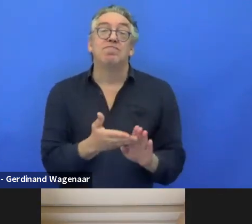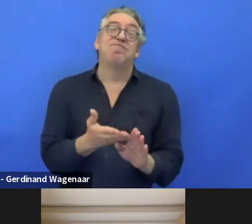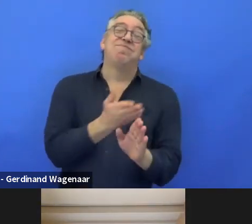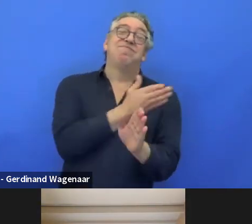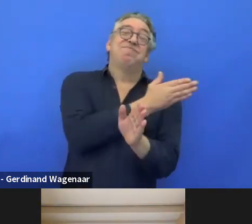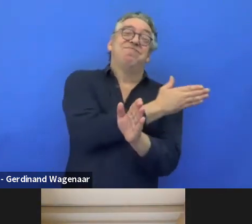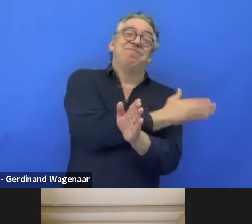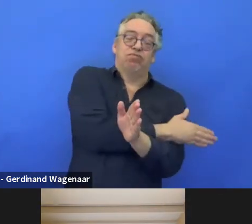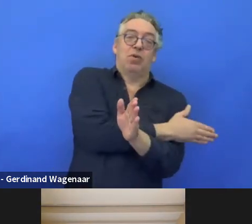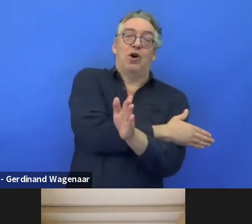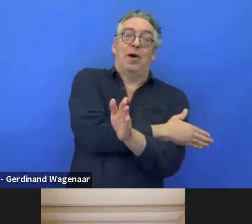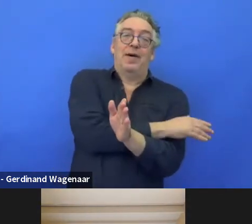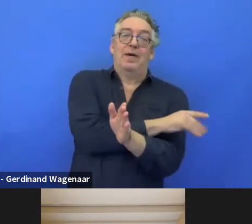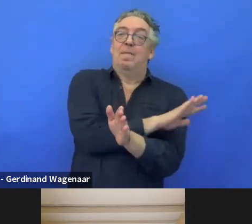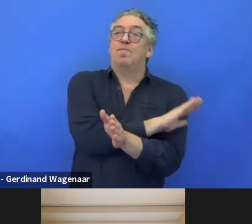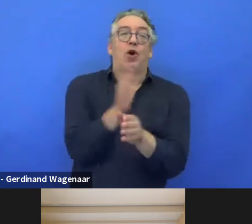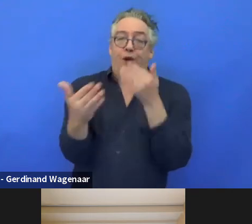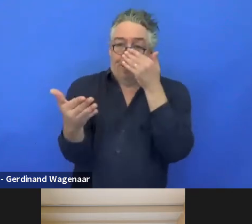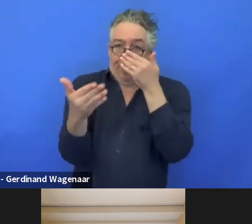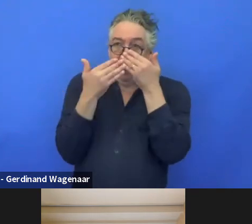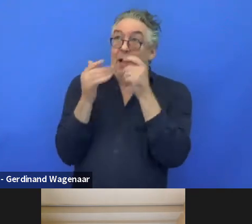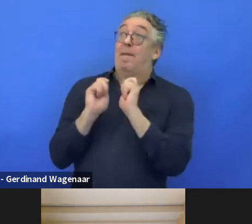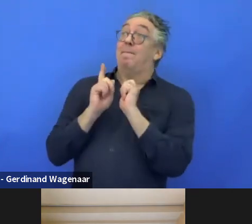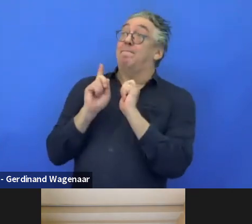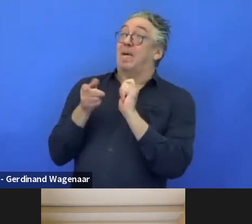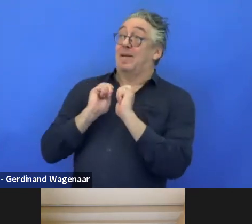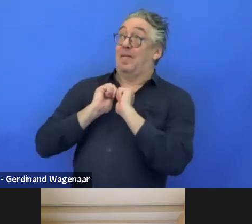This is proof of professionalism.